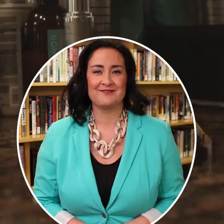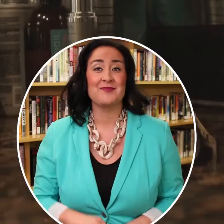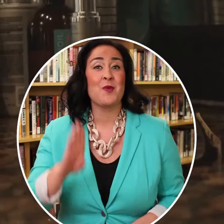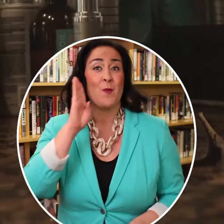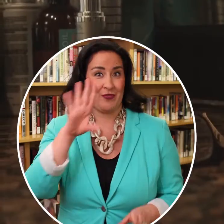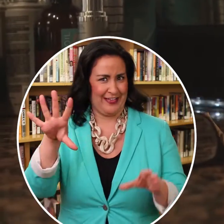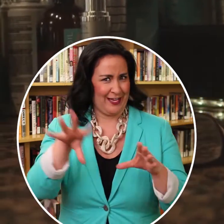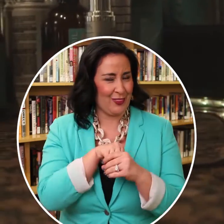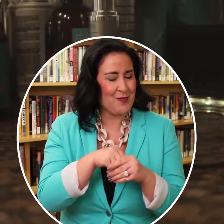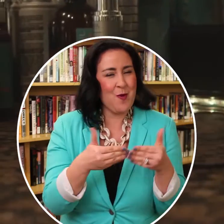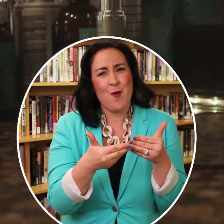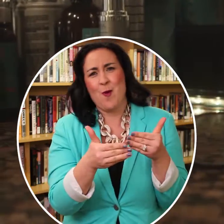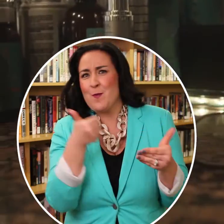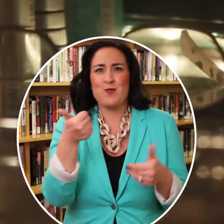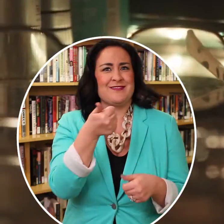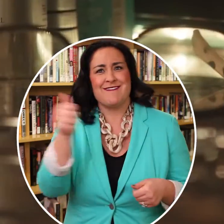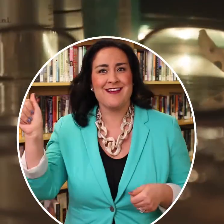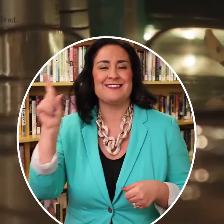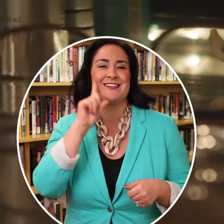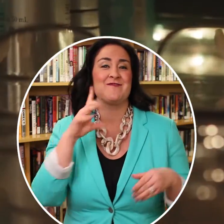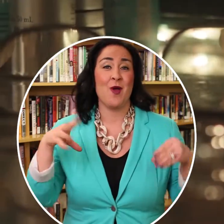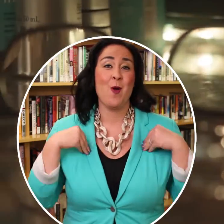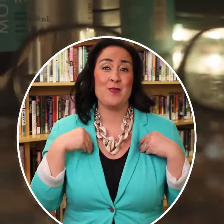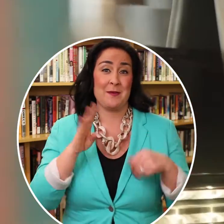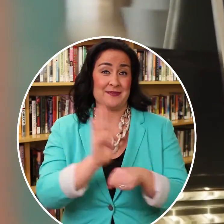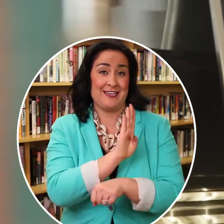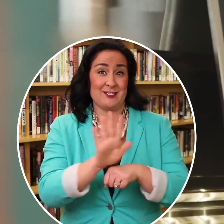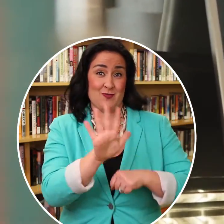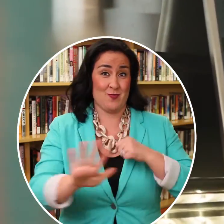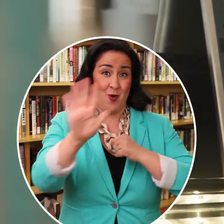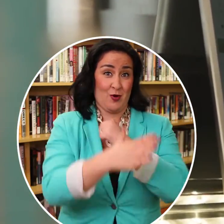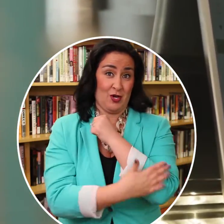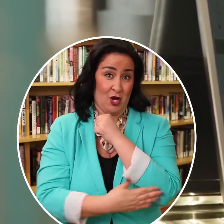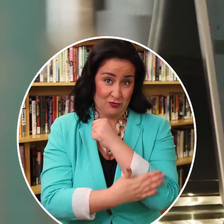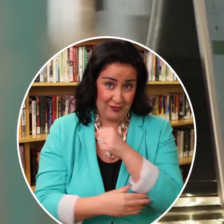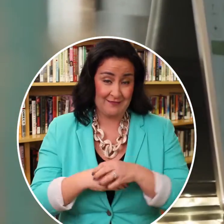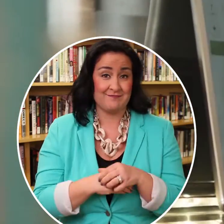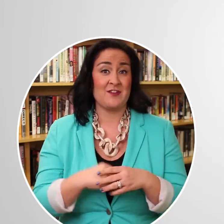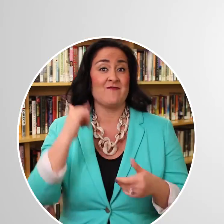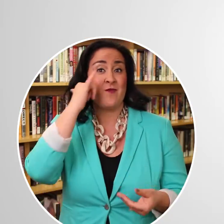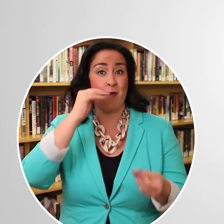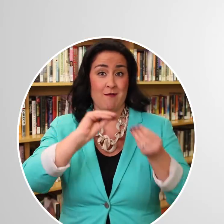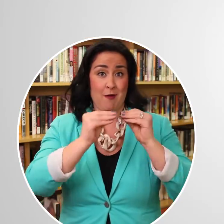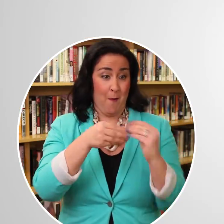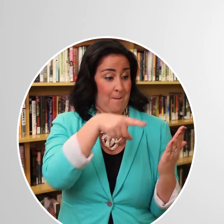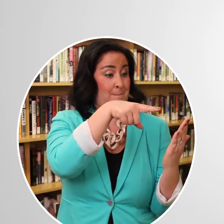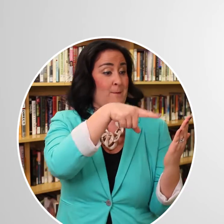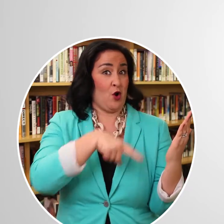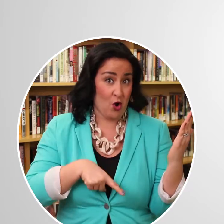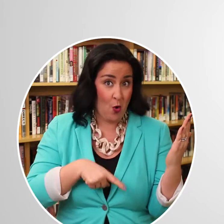While it will list almost any Deaf business across the country, the feature will only house the phone numbers for Convo users.